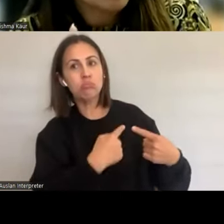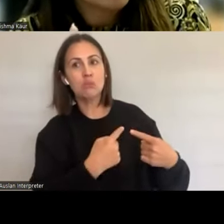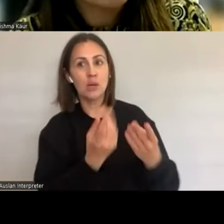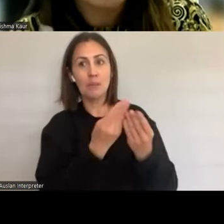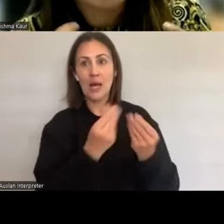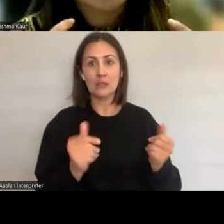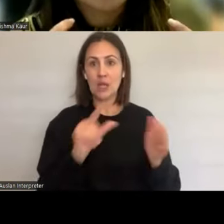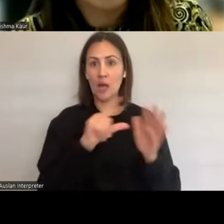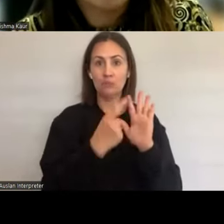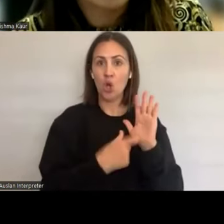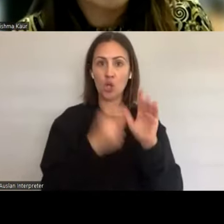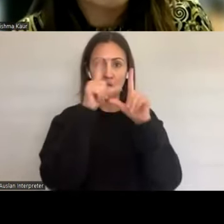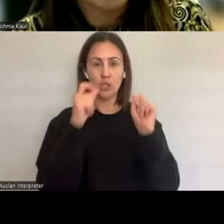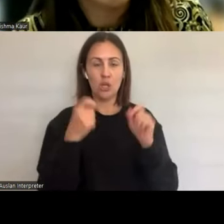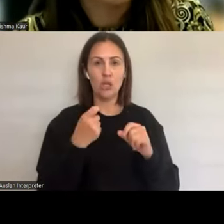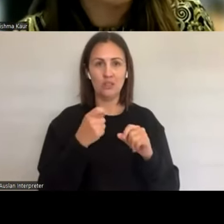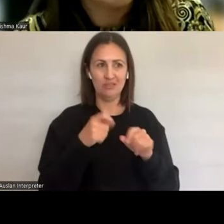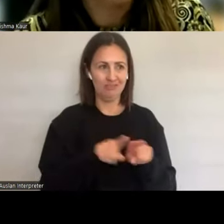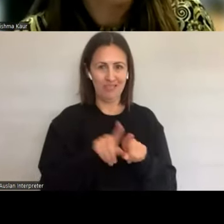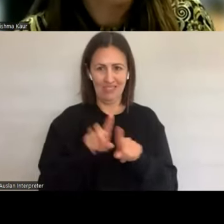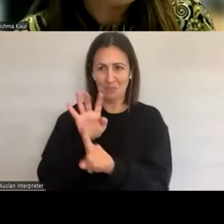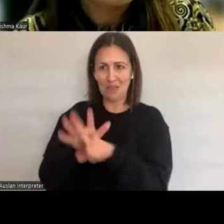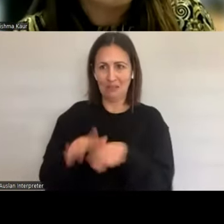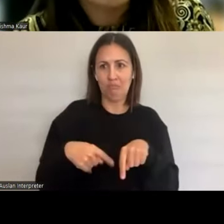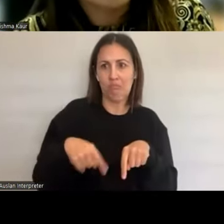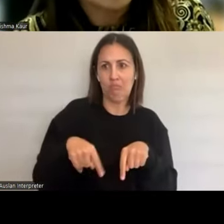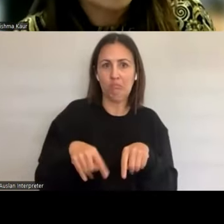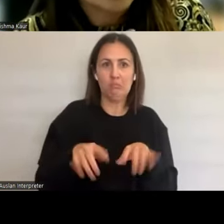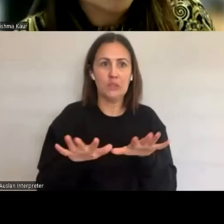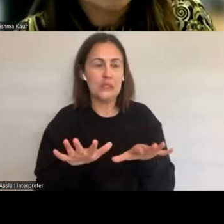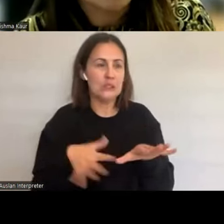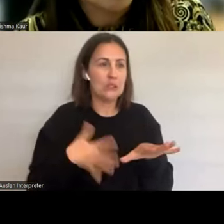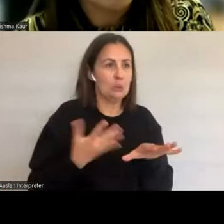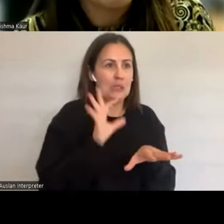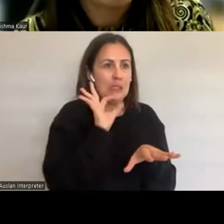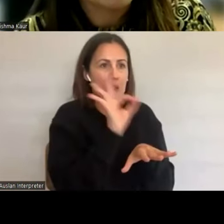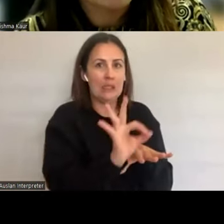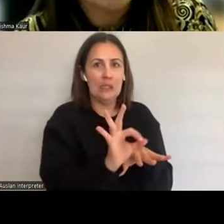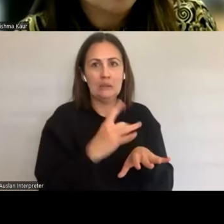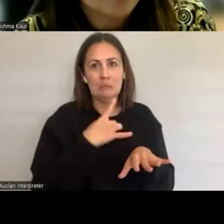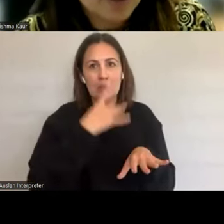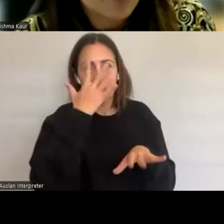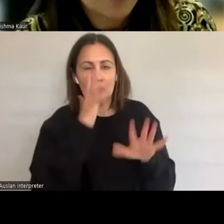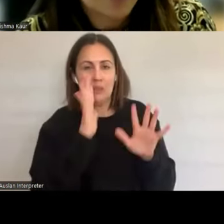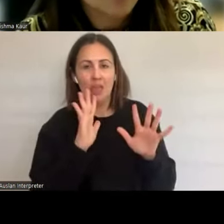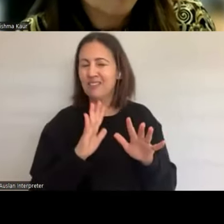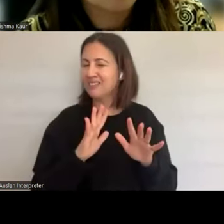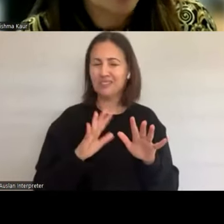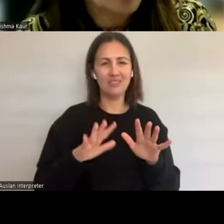it will also help us develop, you know, certain, materials that we can give to young